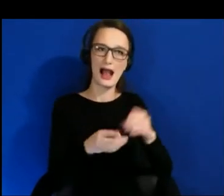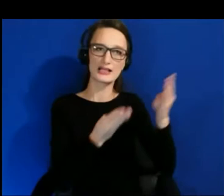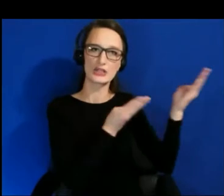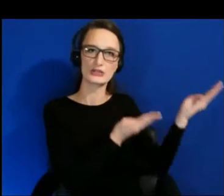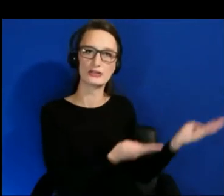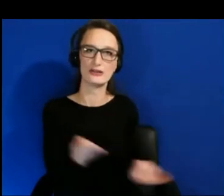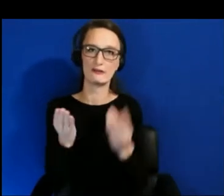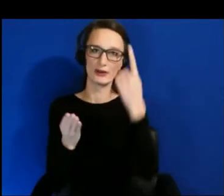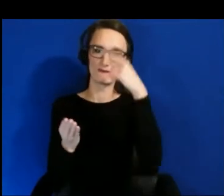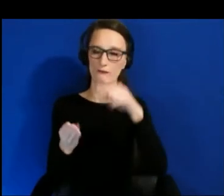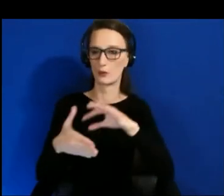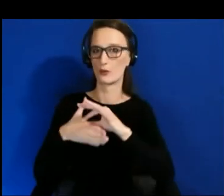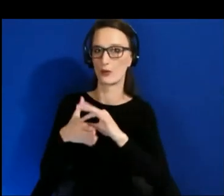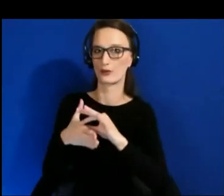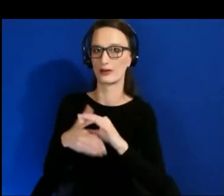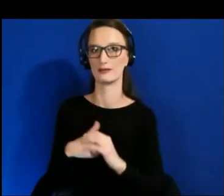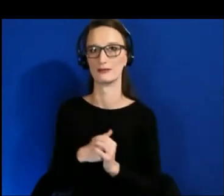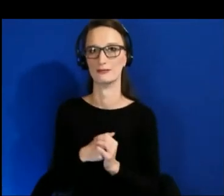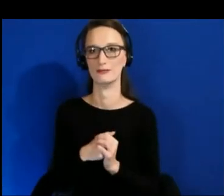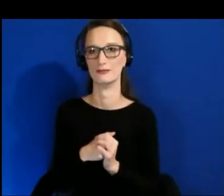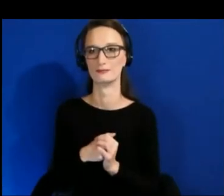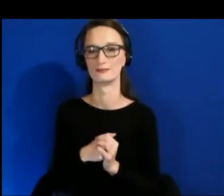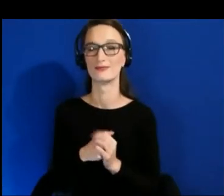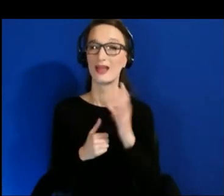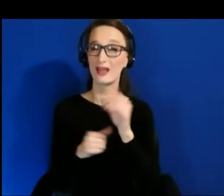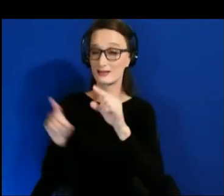equity aspect is how do I consume that content.